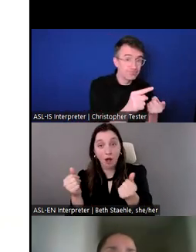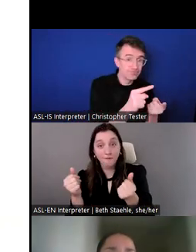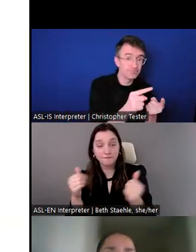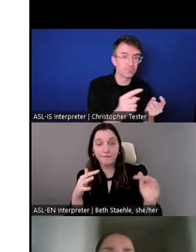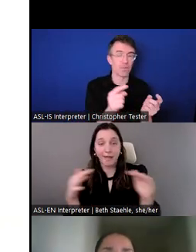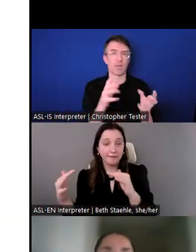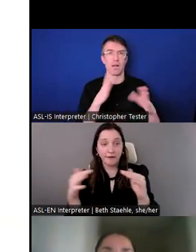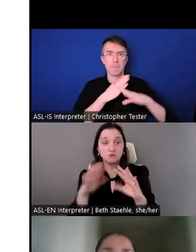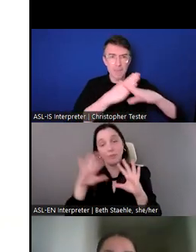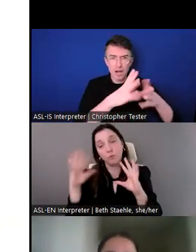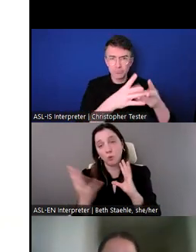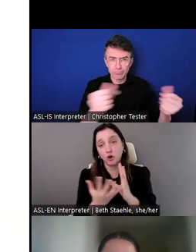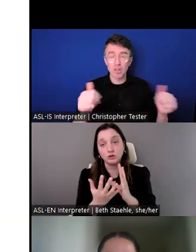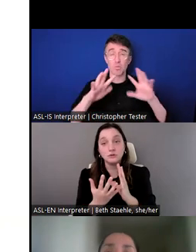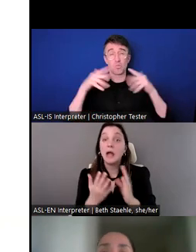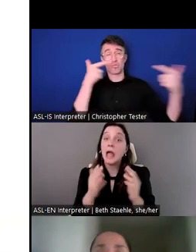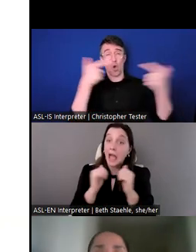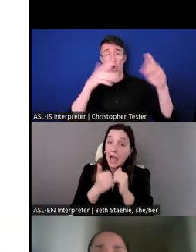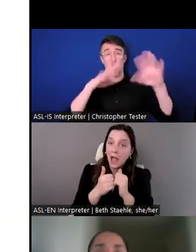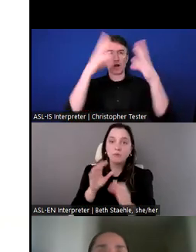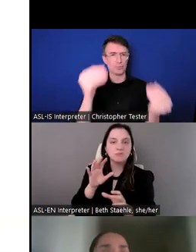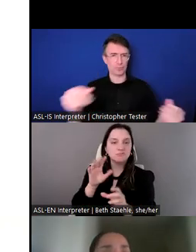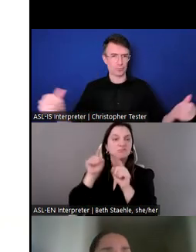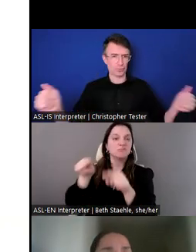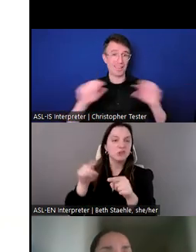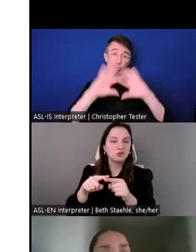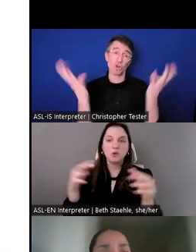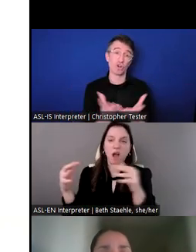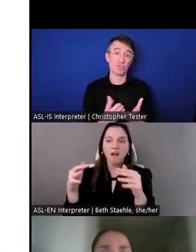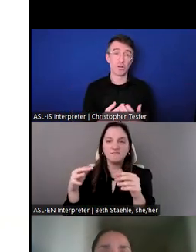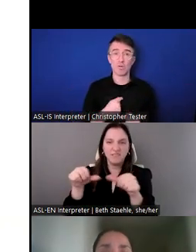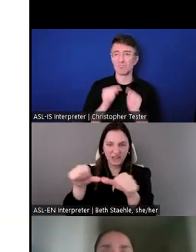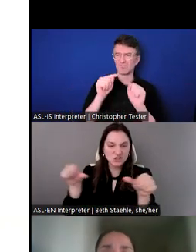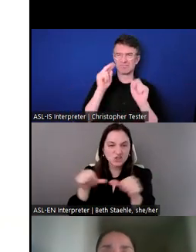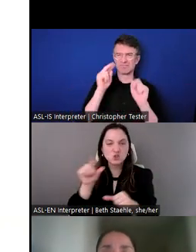by engaging directly in conflict zones and providing analysis, education, and resources